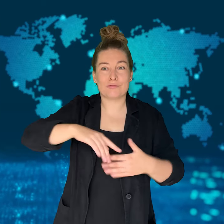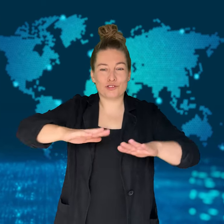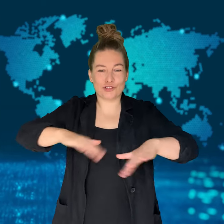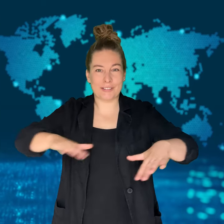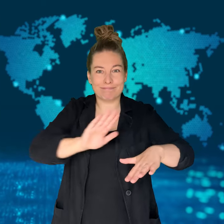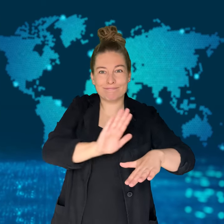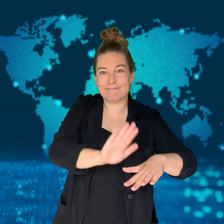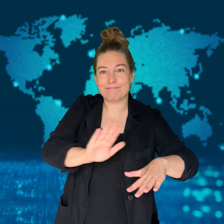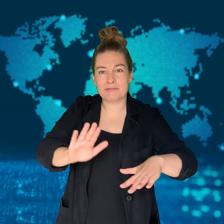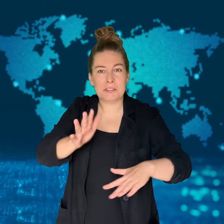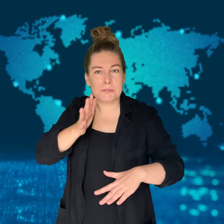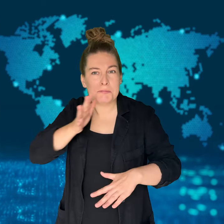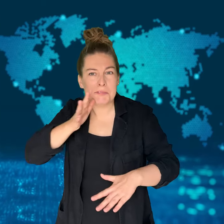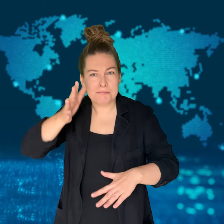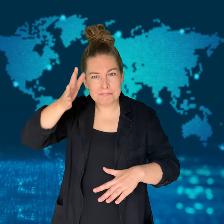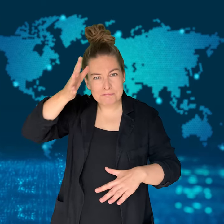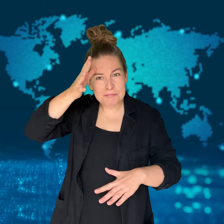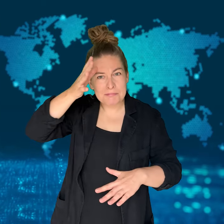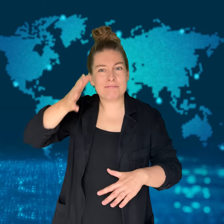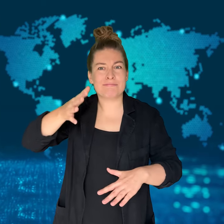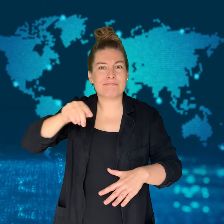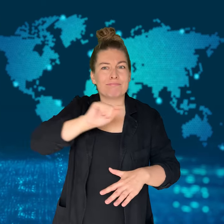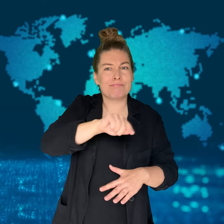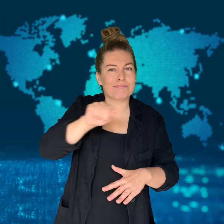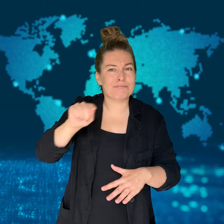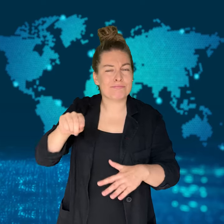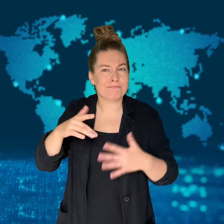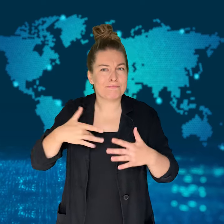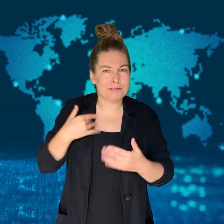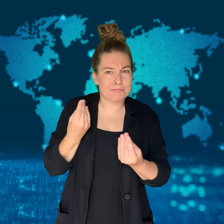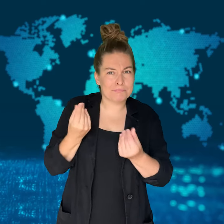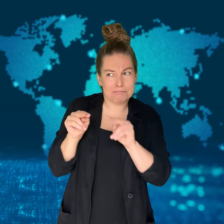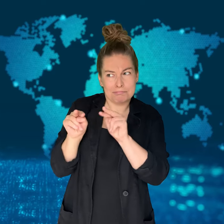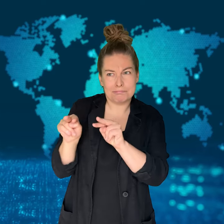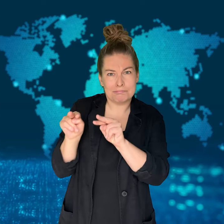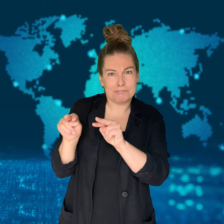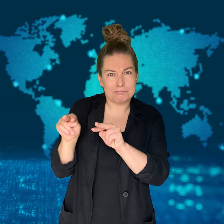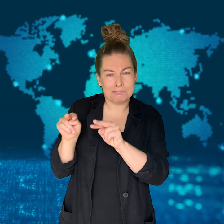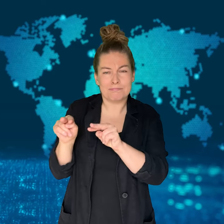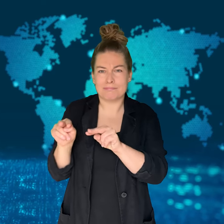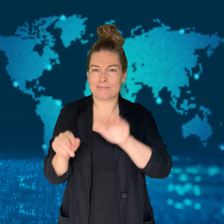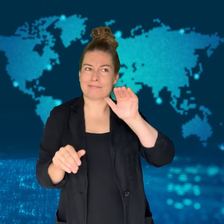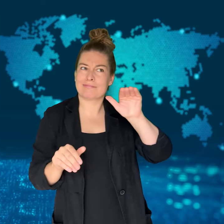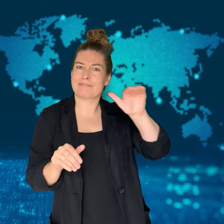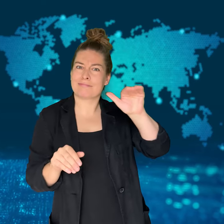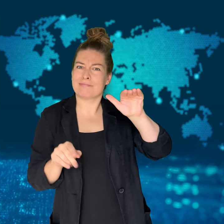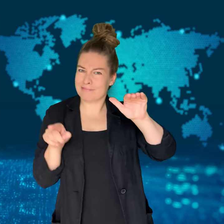voicing suspicion of him sexually assaulting children at the school.